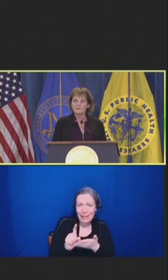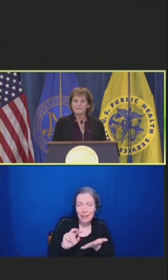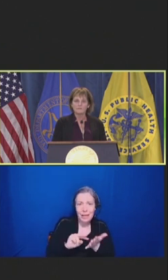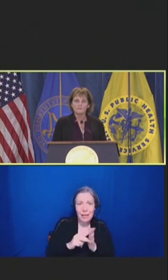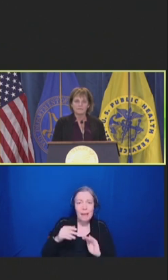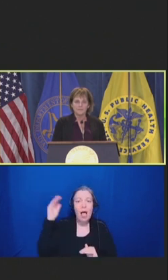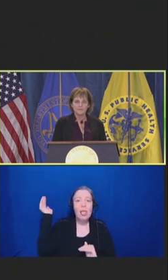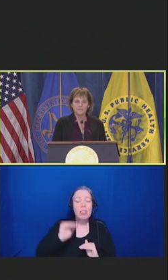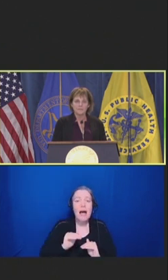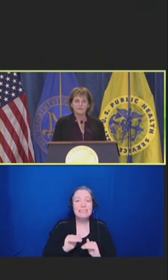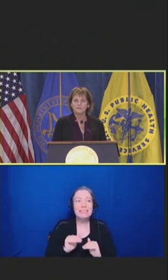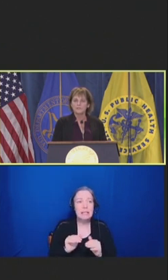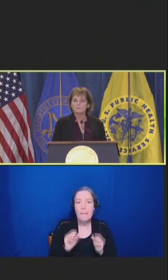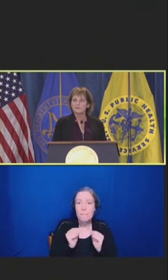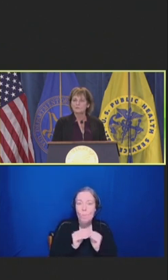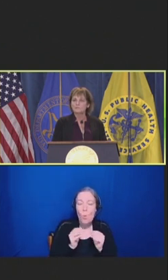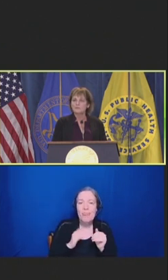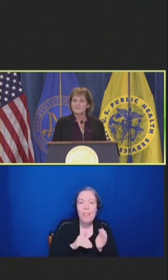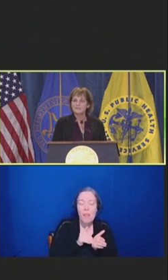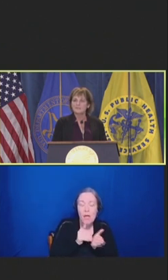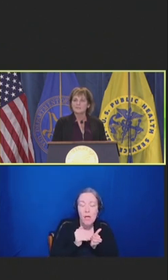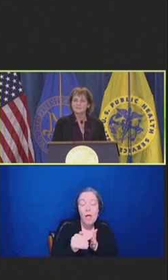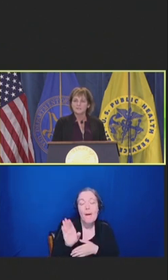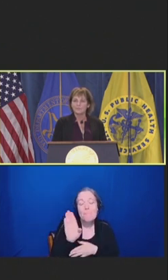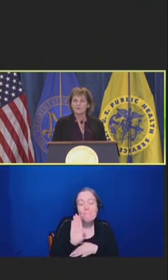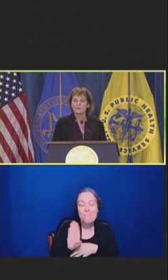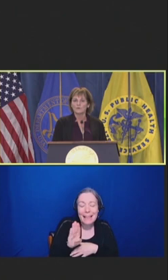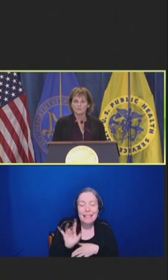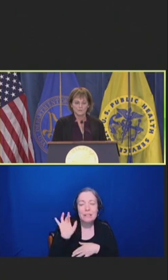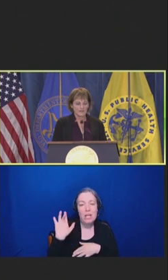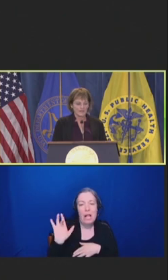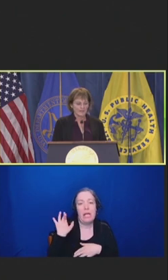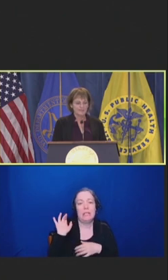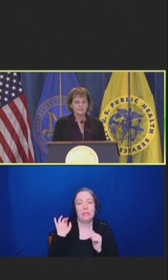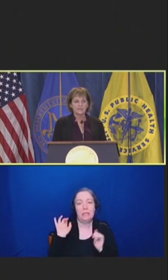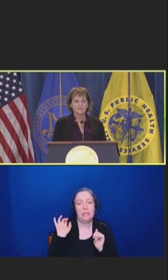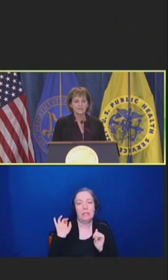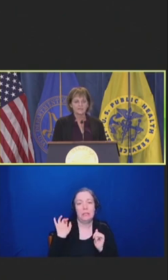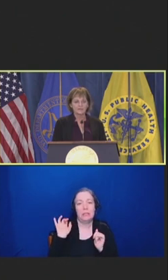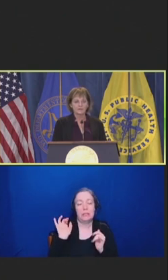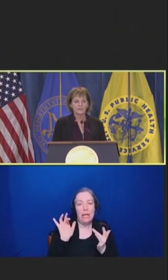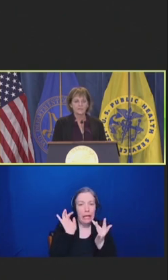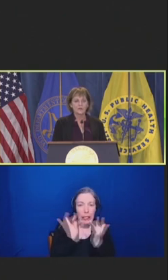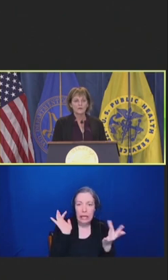Billions of clicks, just because we begin to see what we're doing that is unnecessary.